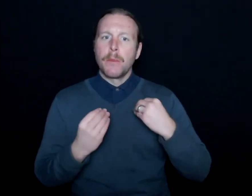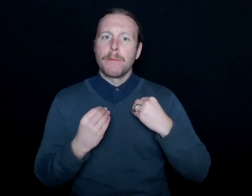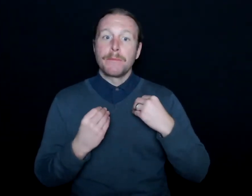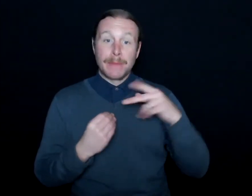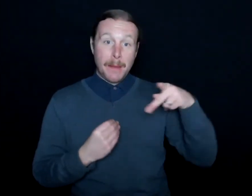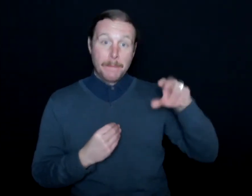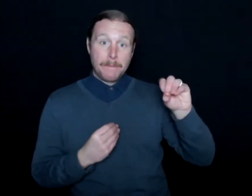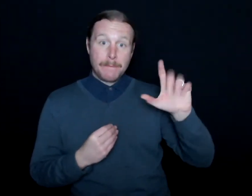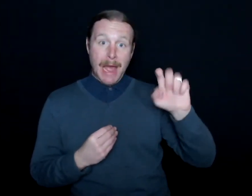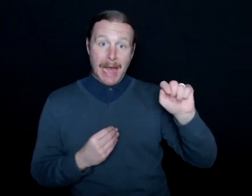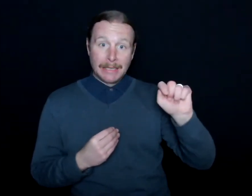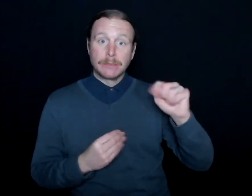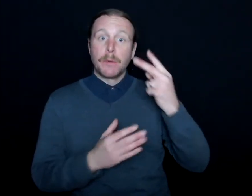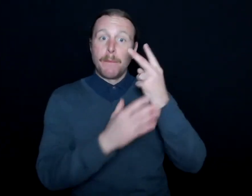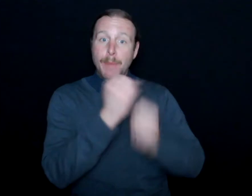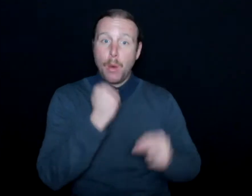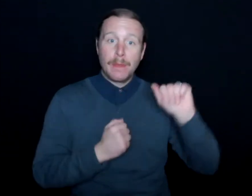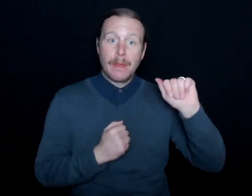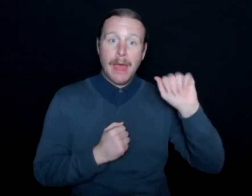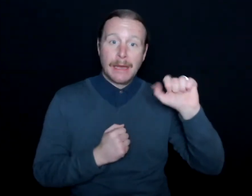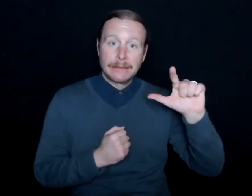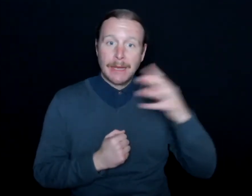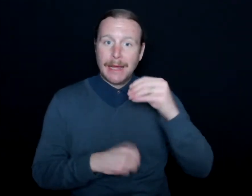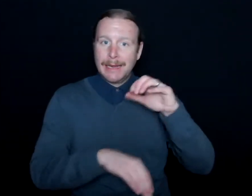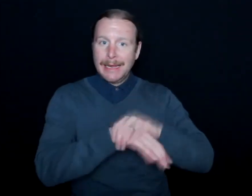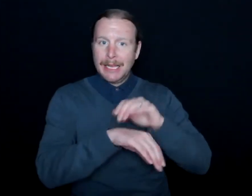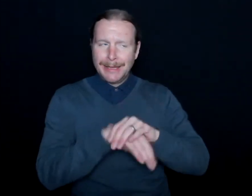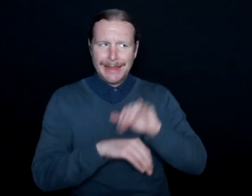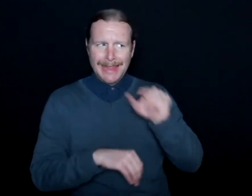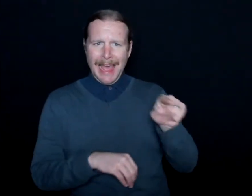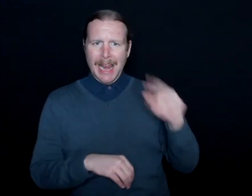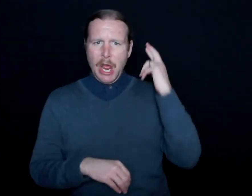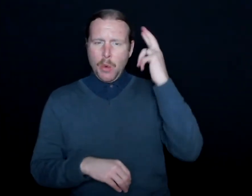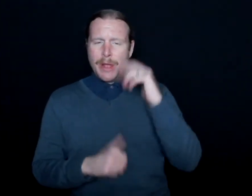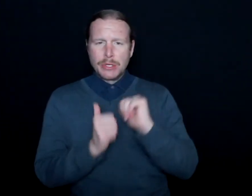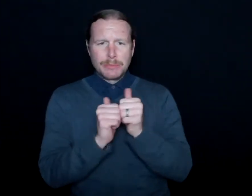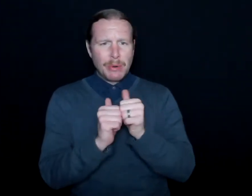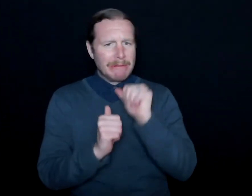in interpreted form, and it was there where I realized how inaccessible sports was.